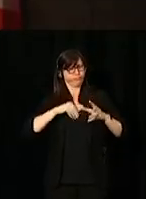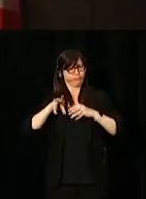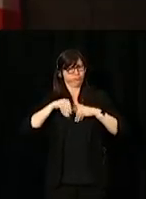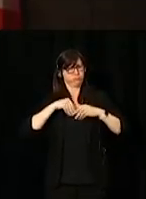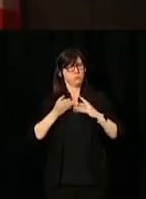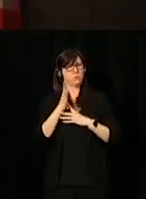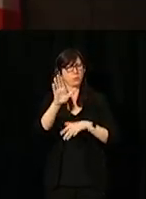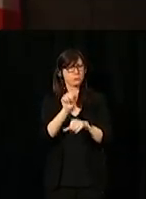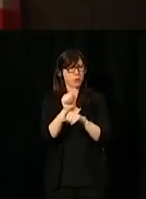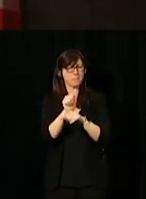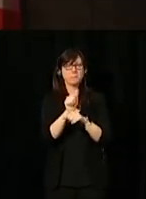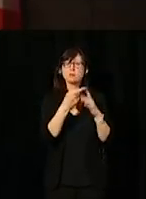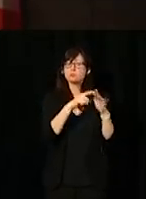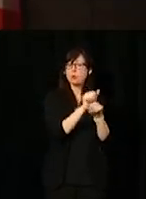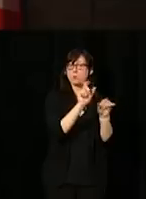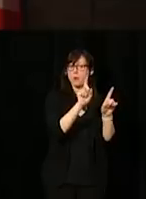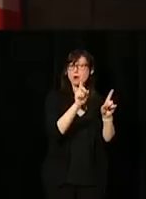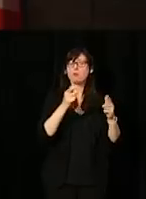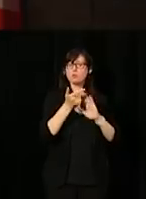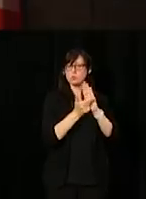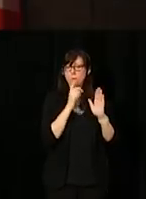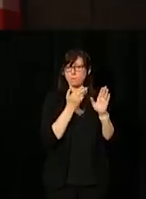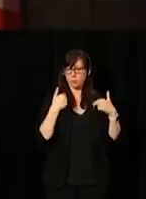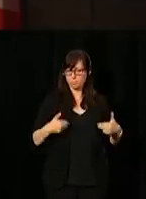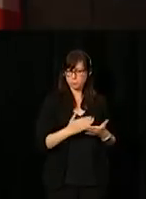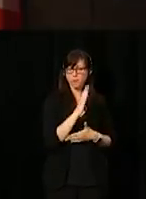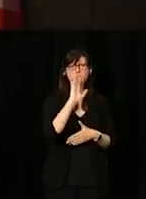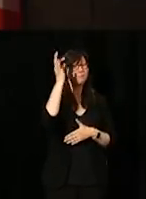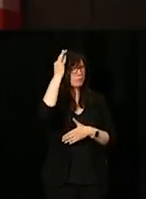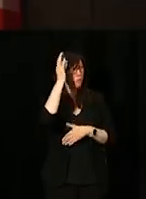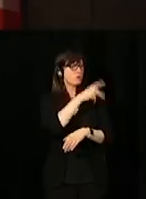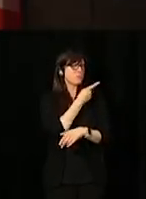She worked as a lawyer for human rights at the federal and provincial level